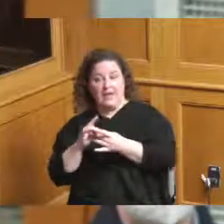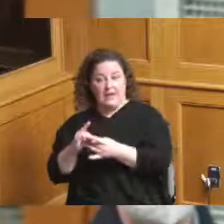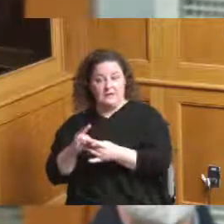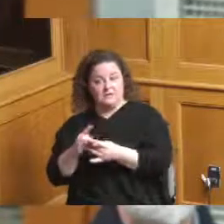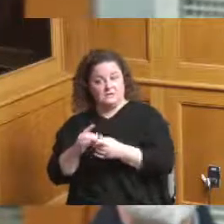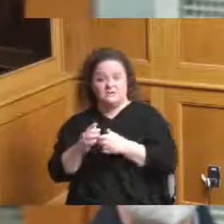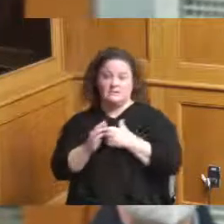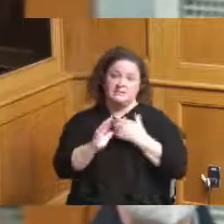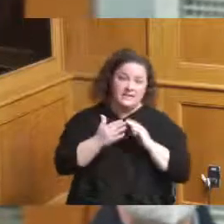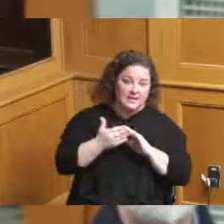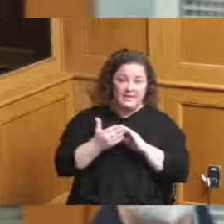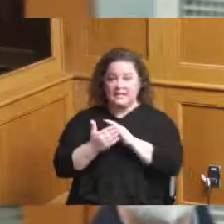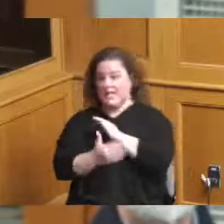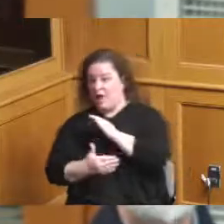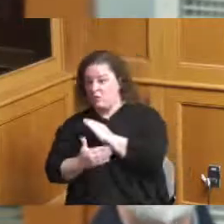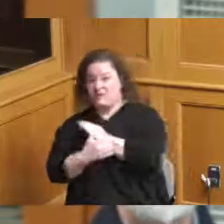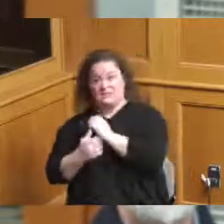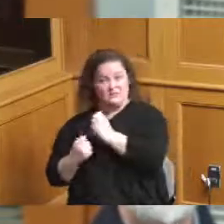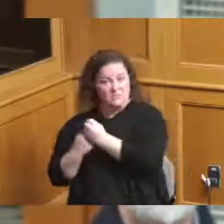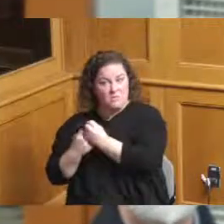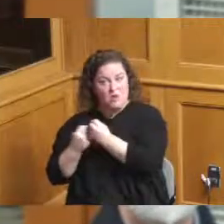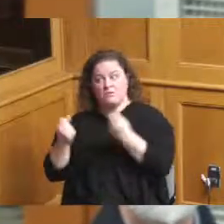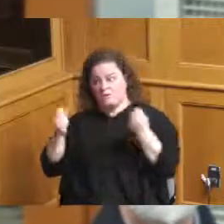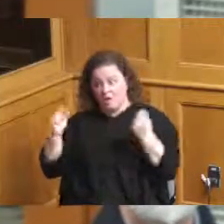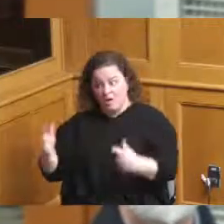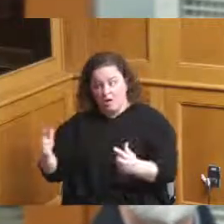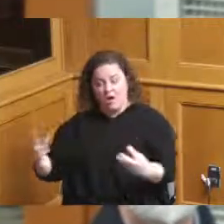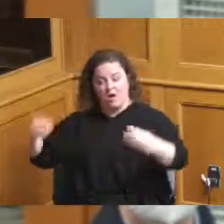port who's invested a lot of money in this as well it's the CFA which I actually happen to